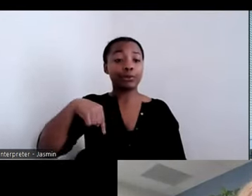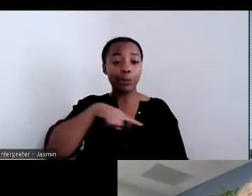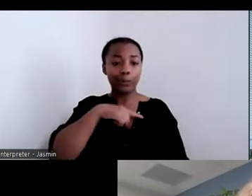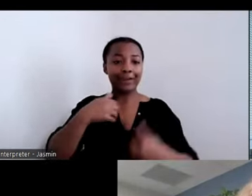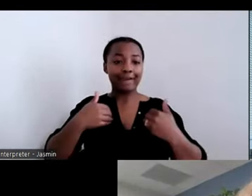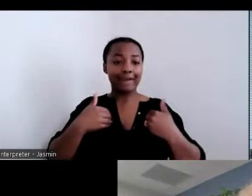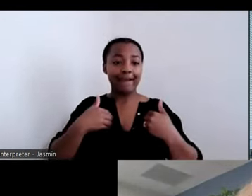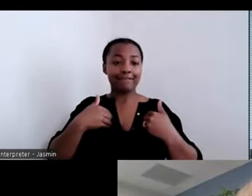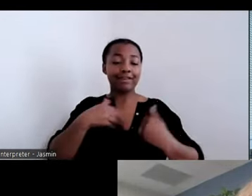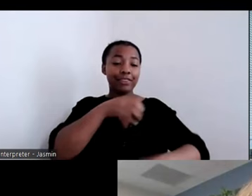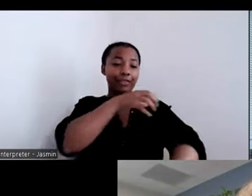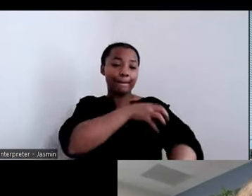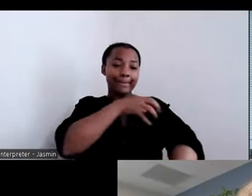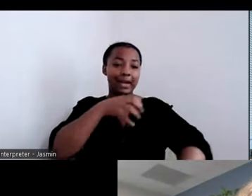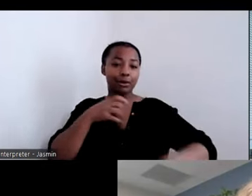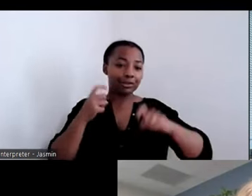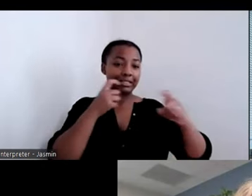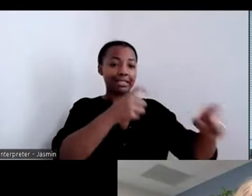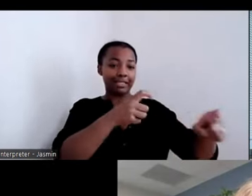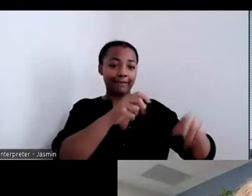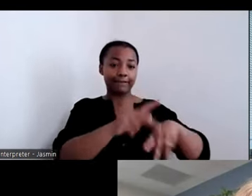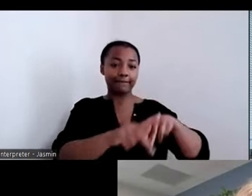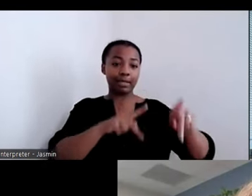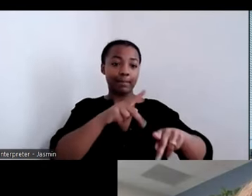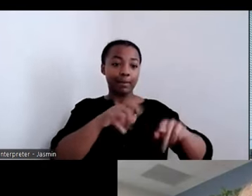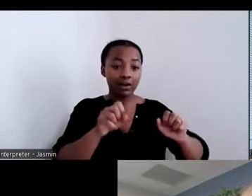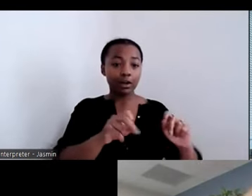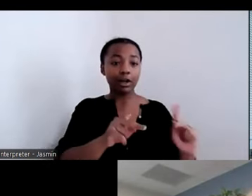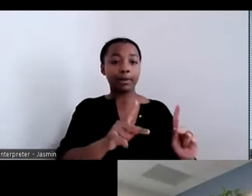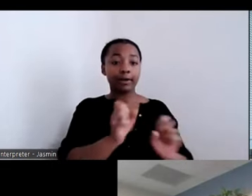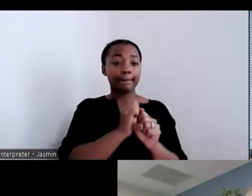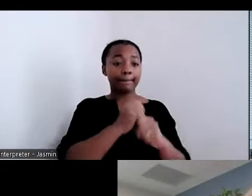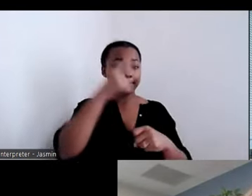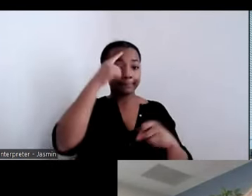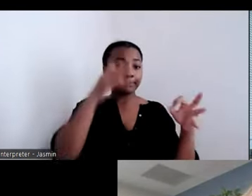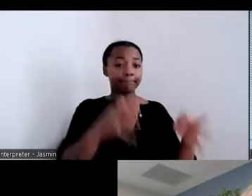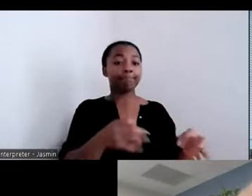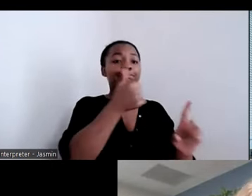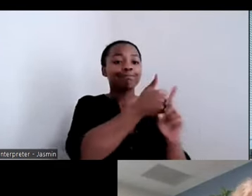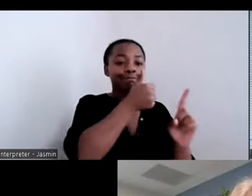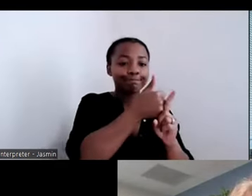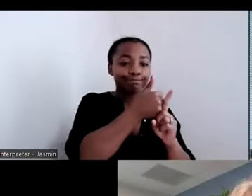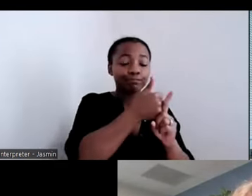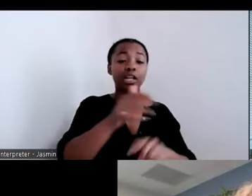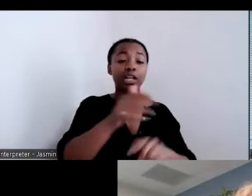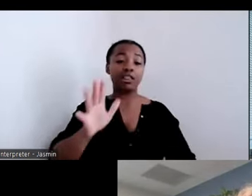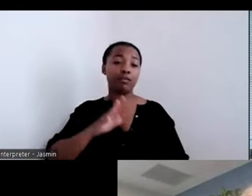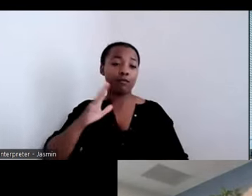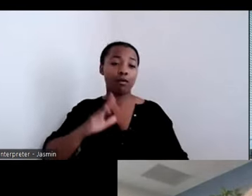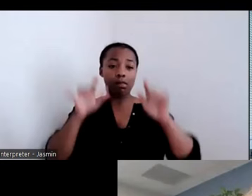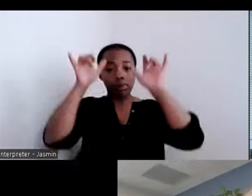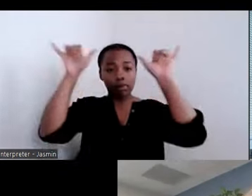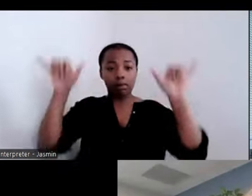make their own decisions without formal systems, bureaucratic systems forcing a